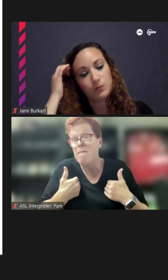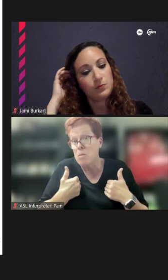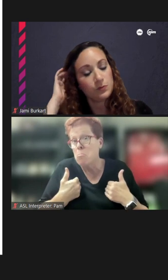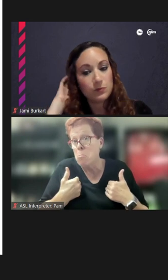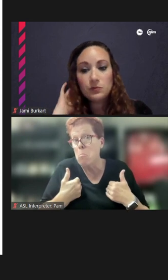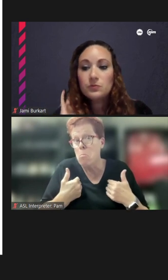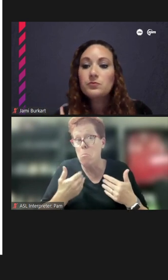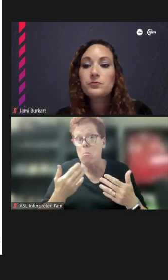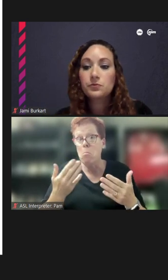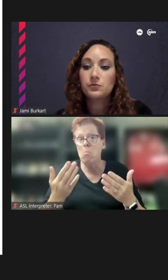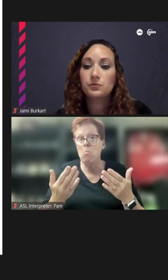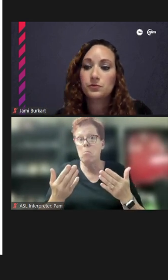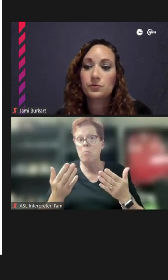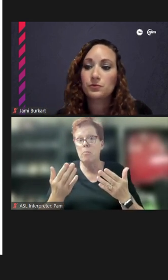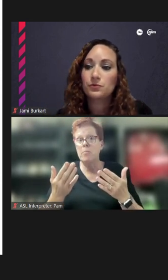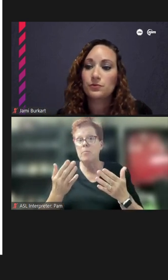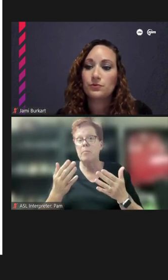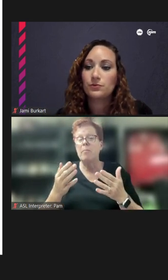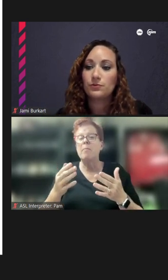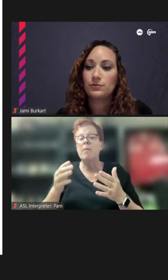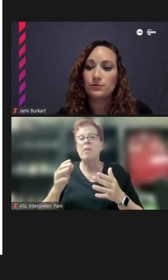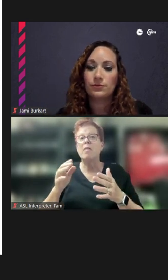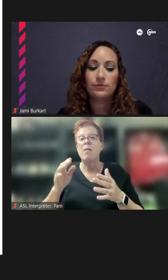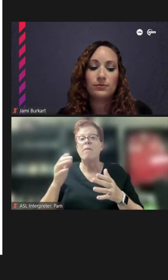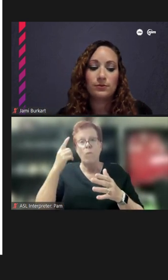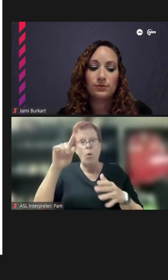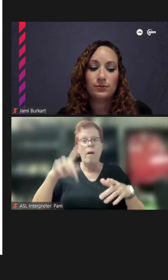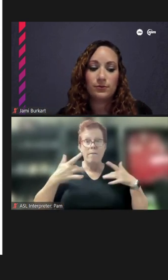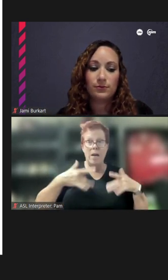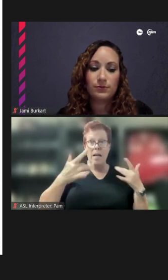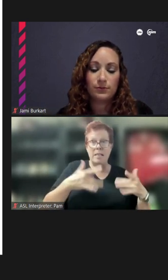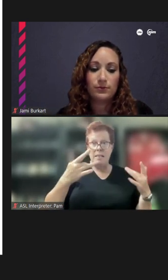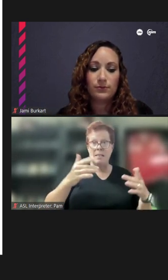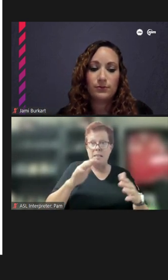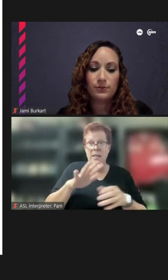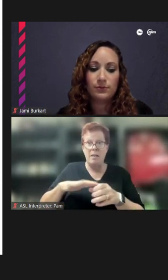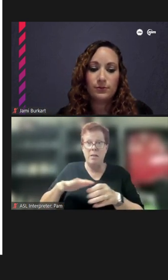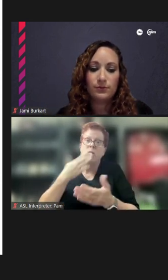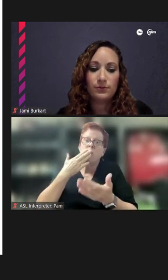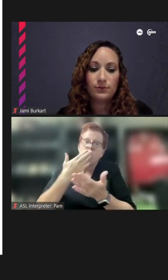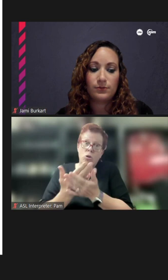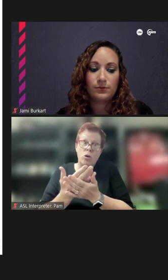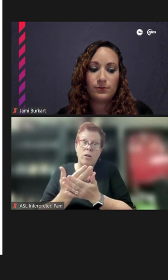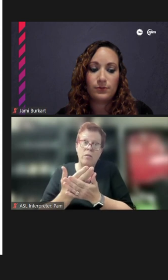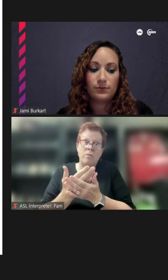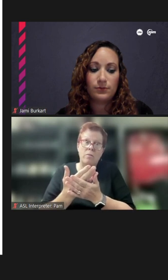or has already been done, as far as events in the neighborhood -- might be a good starting point.